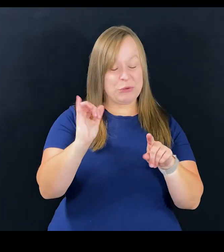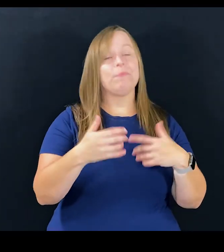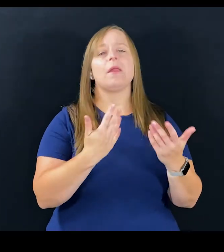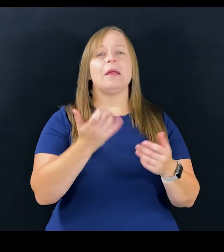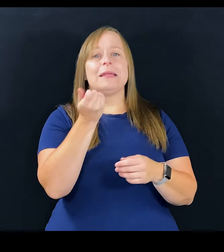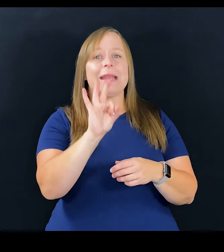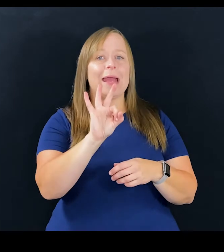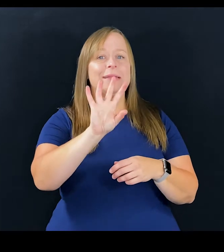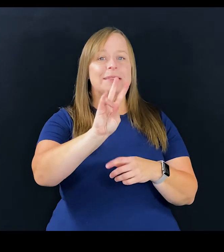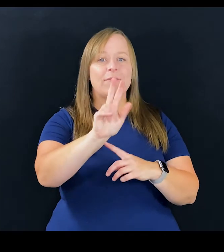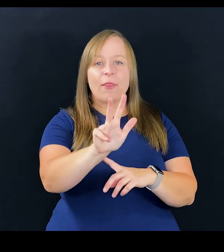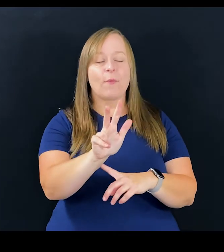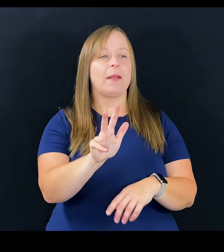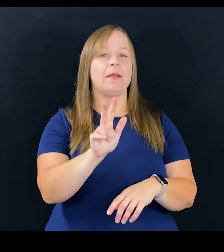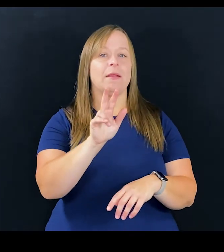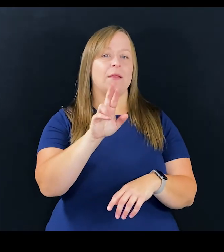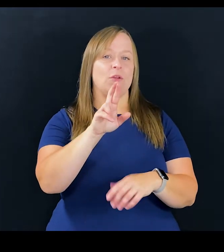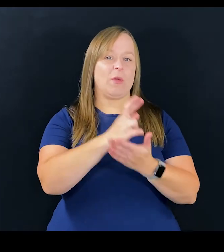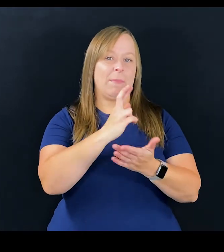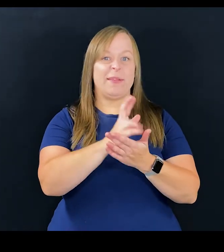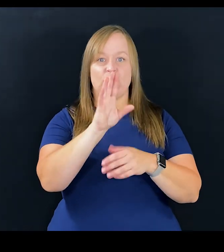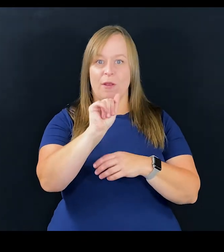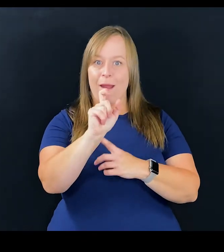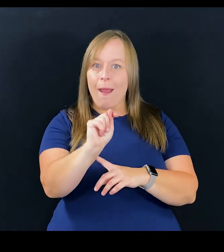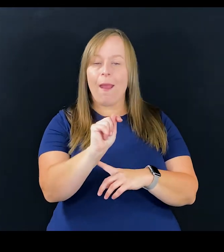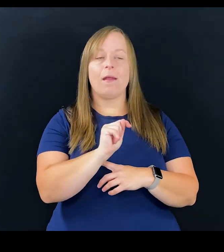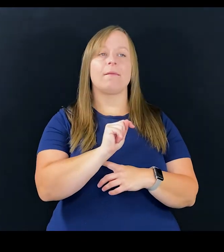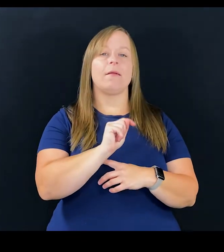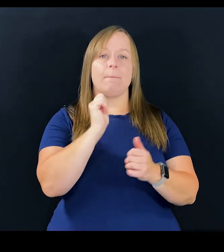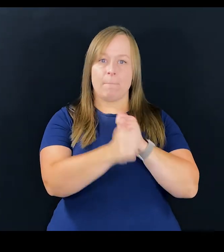but in 1973, the Rehabilitation Act was passed